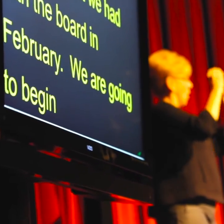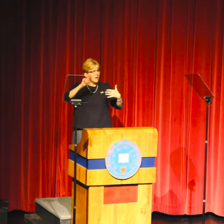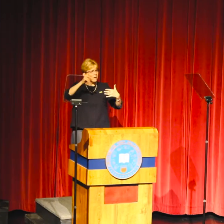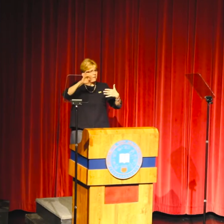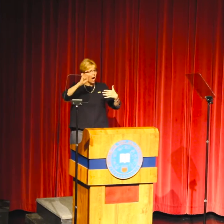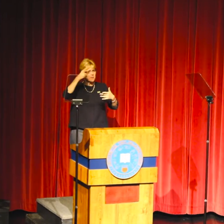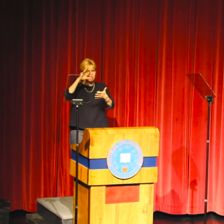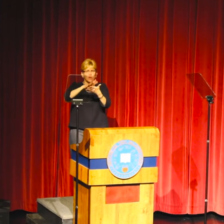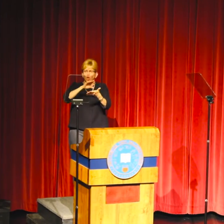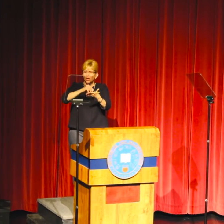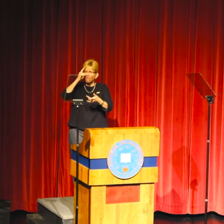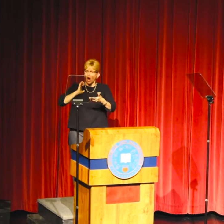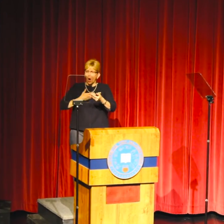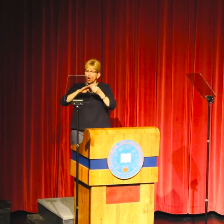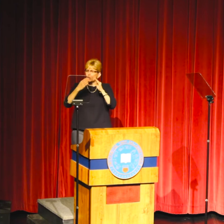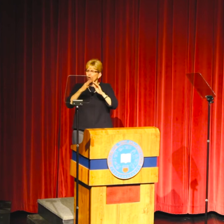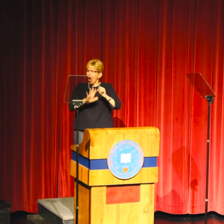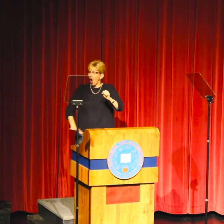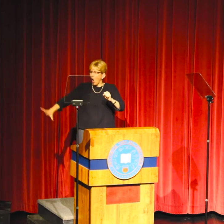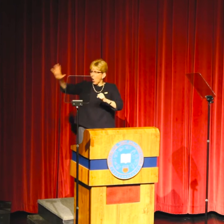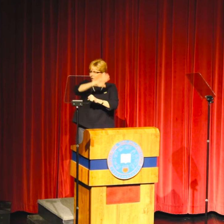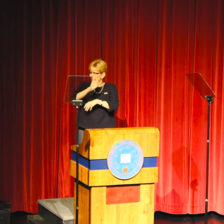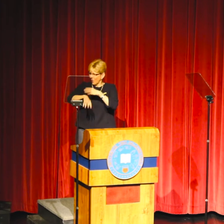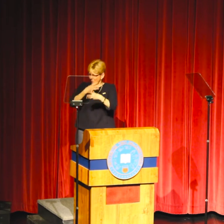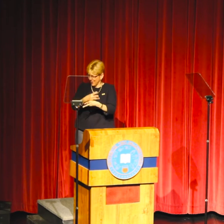(The inauguration event) topics will help us learn about our community all over the world.